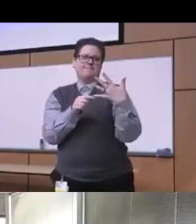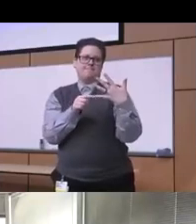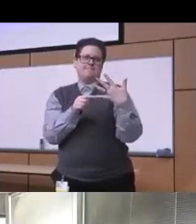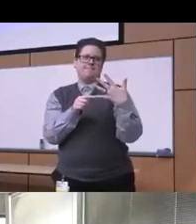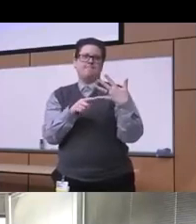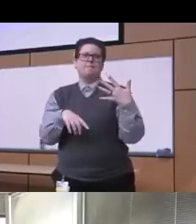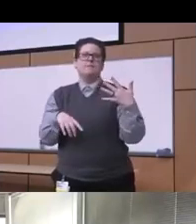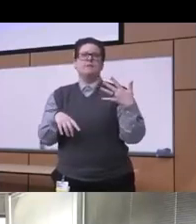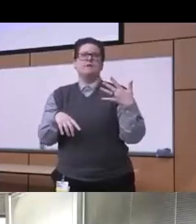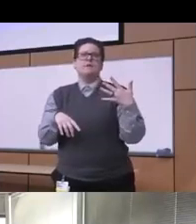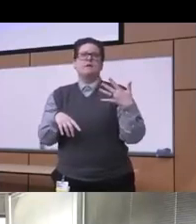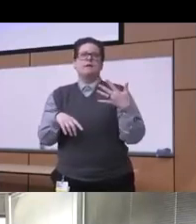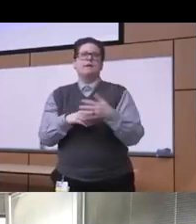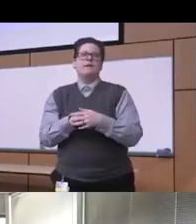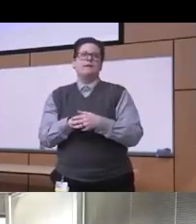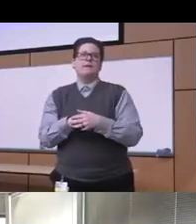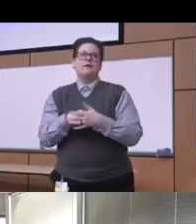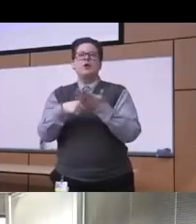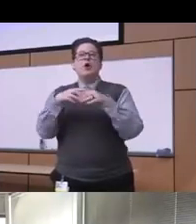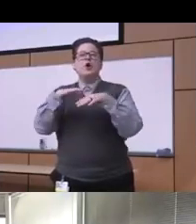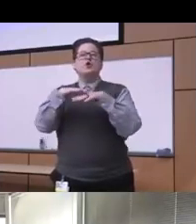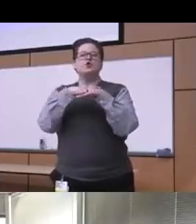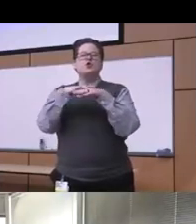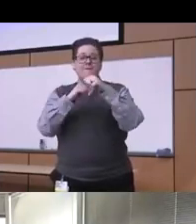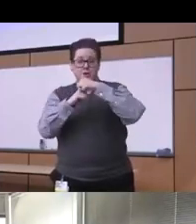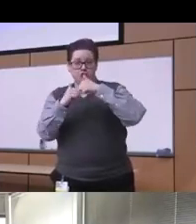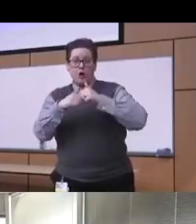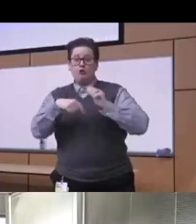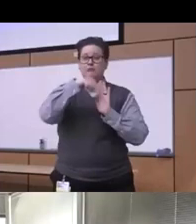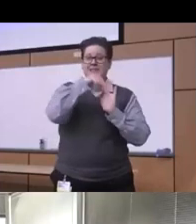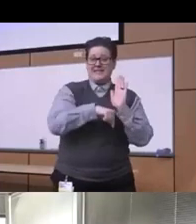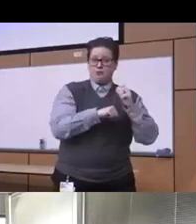we talk about surface surface structure and deep structure surface structure very simply is about